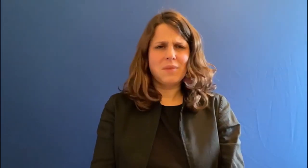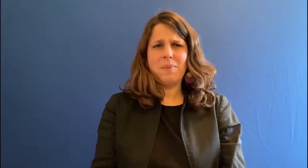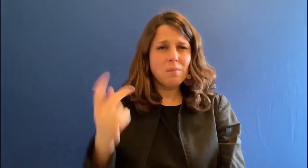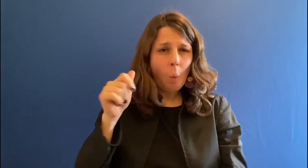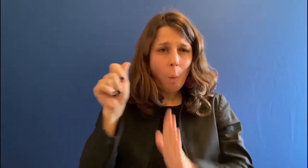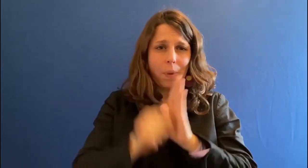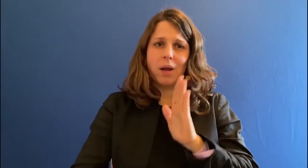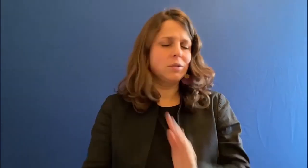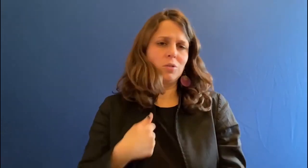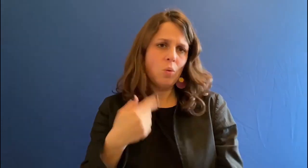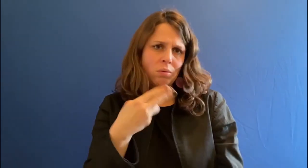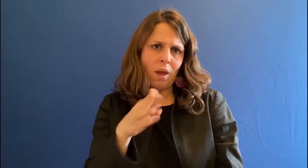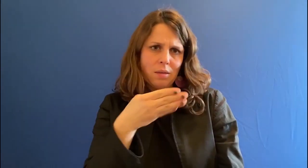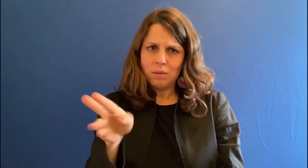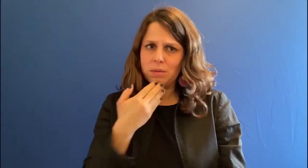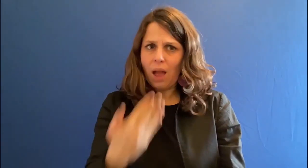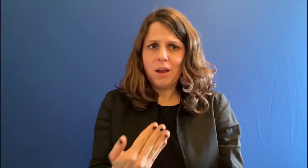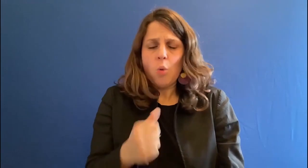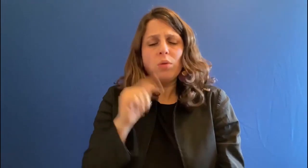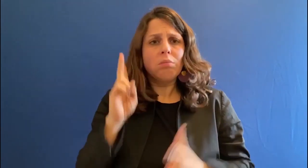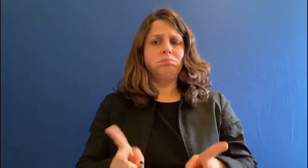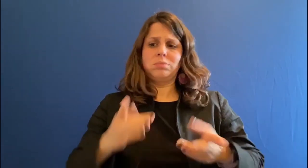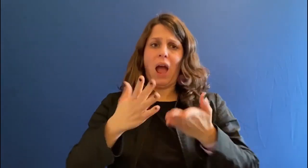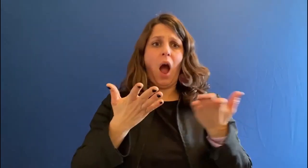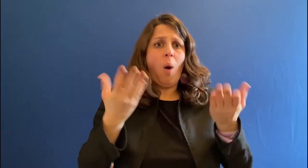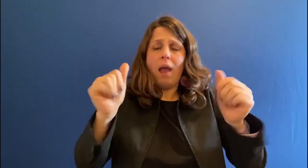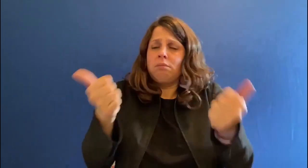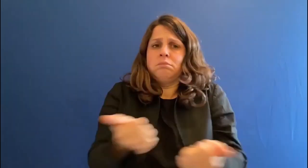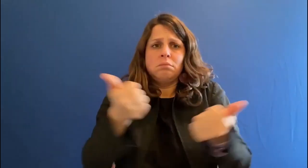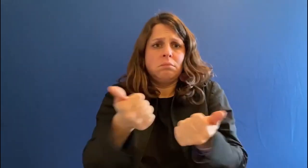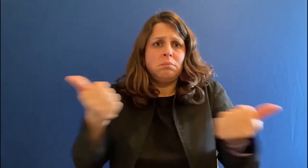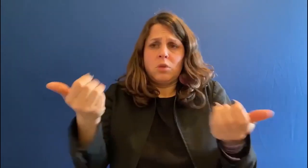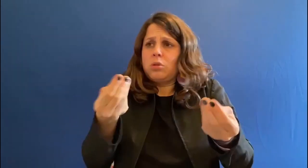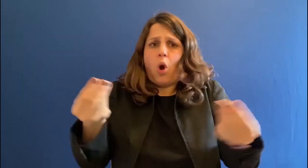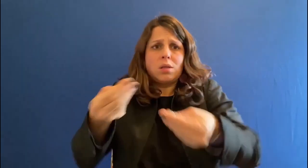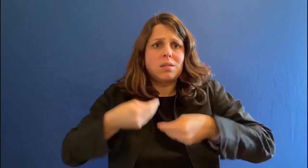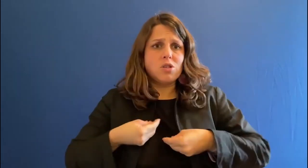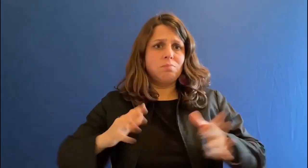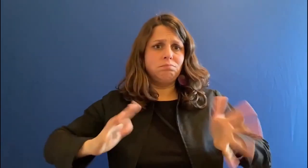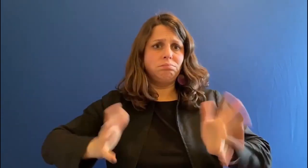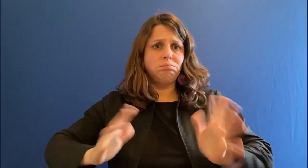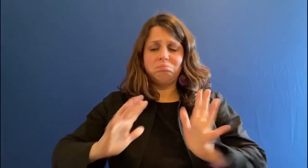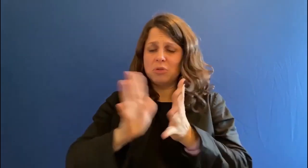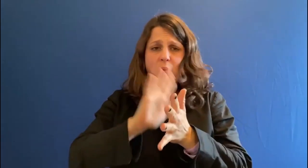But having to have a surgery...no thank you and I have this amazing gift of sign language.